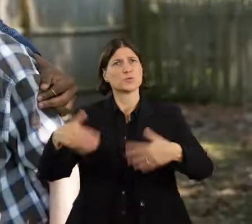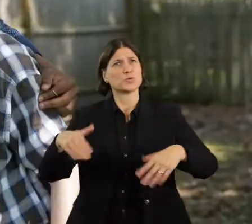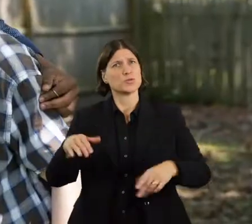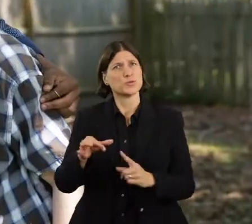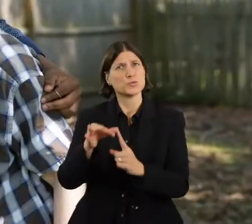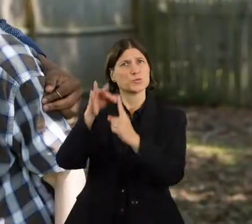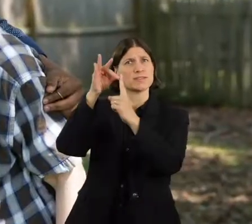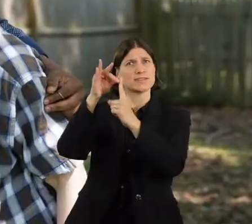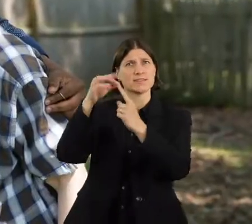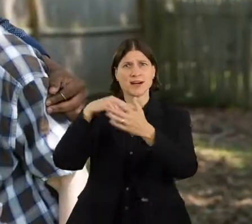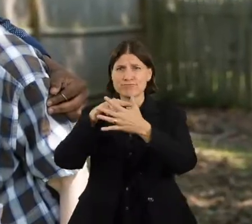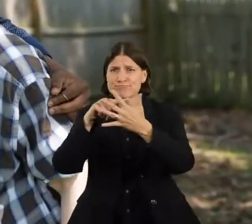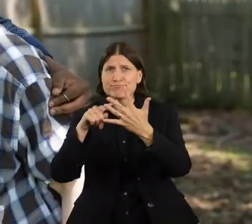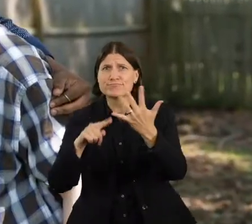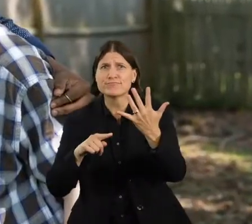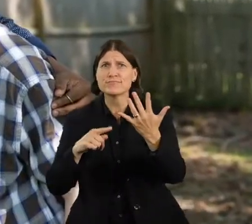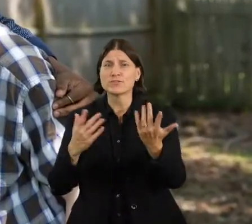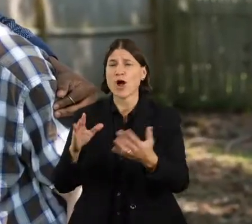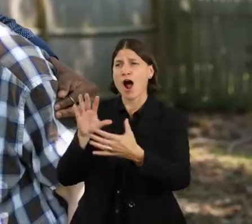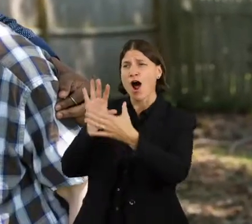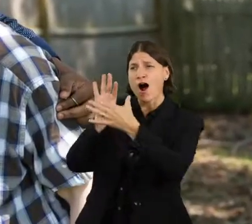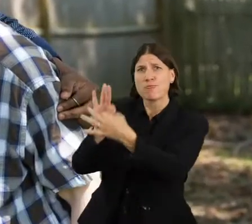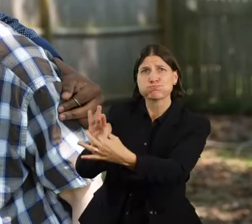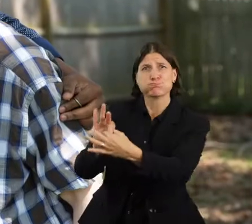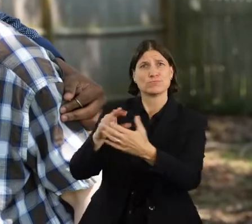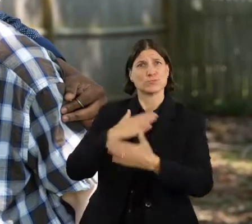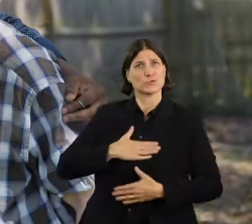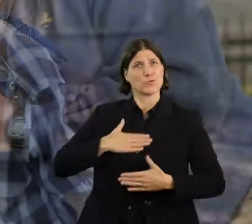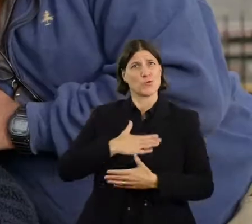We want to appreciate the uniqueness of the other person,